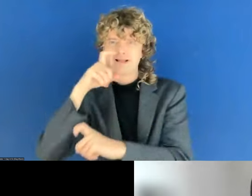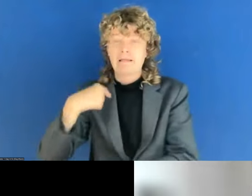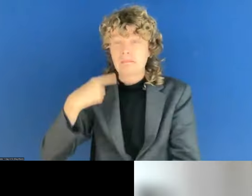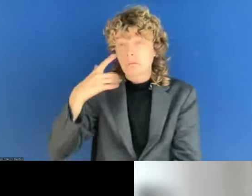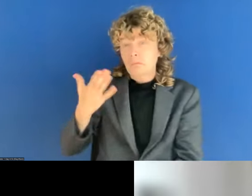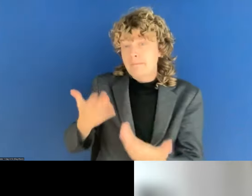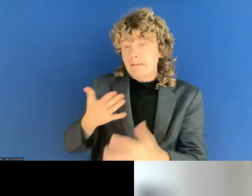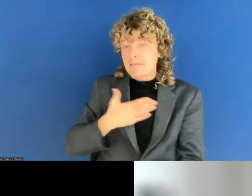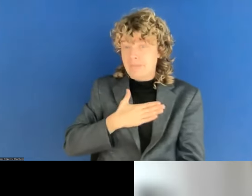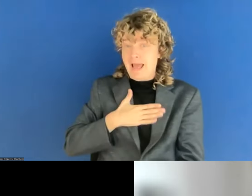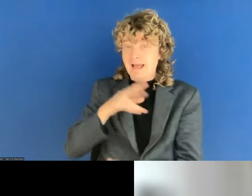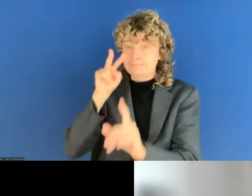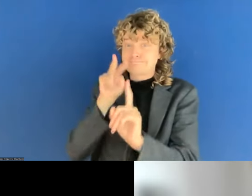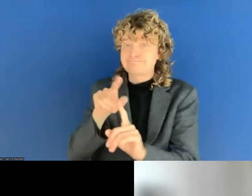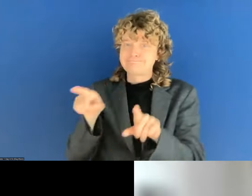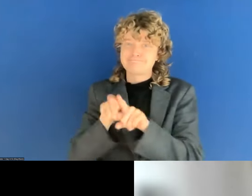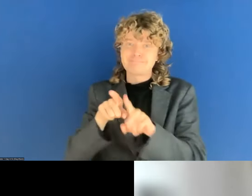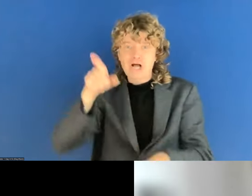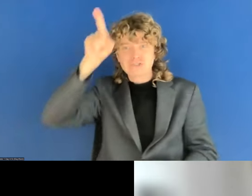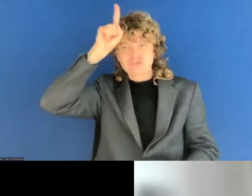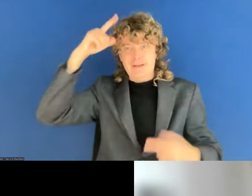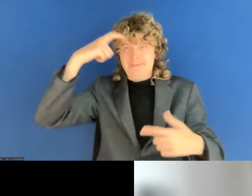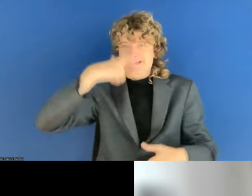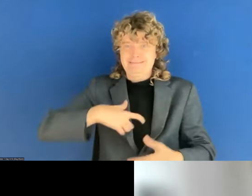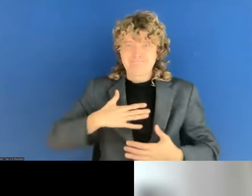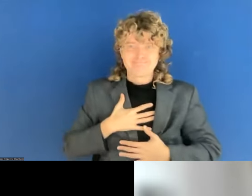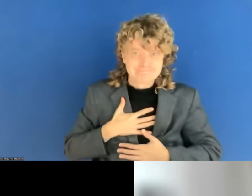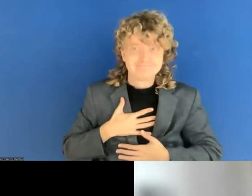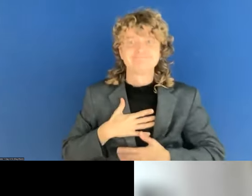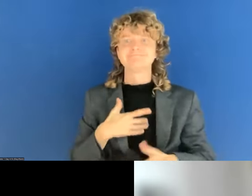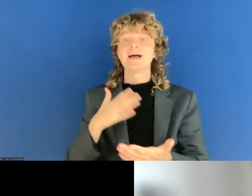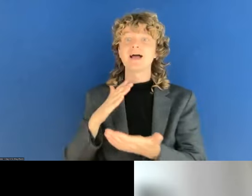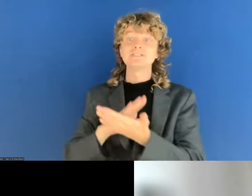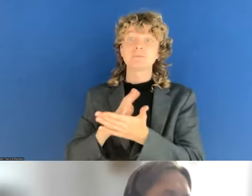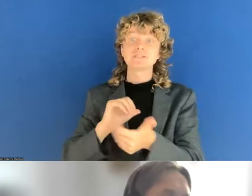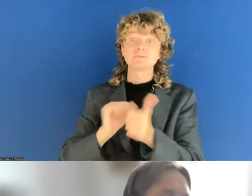Mmhmm. That sounds good. I'm actually I said this before,